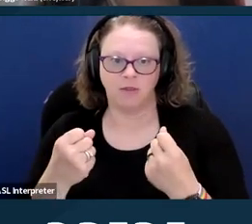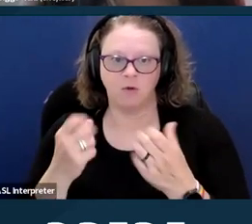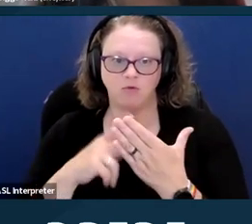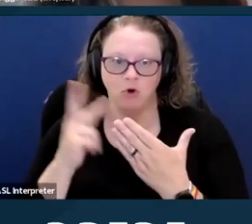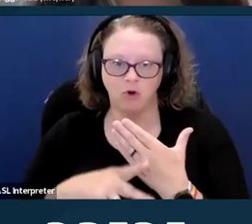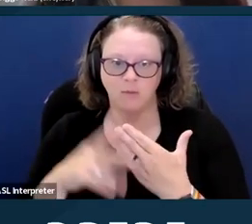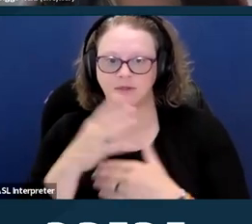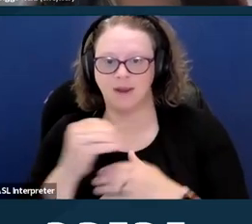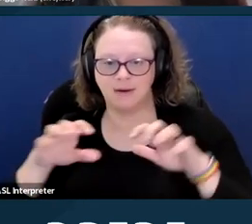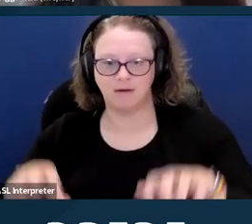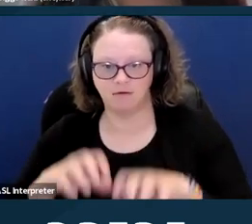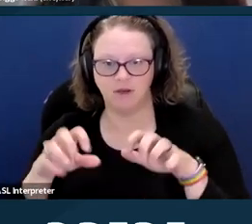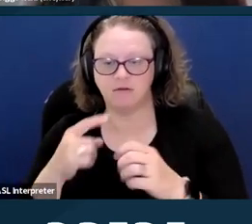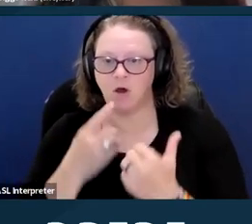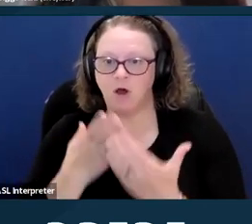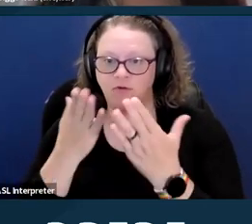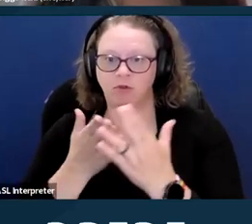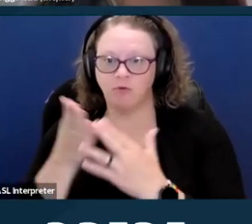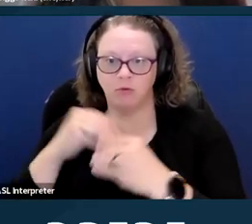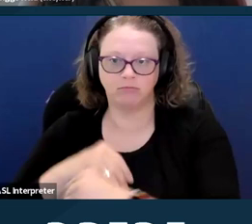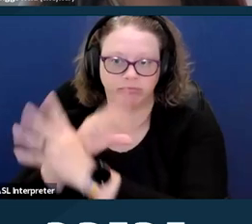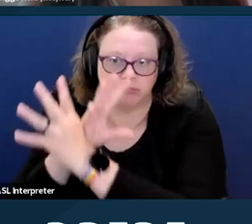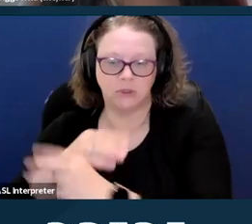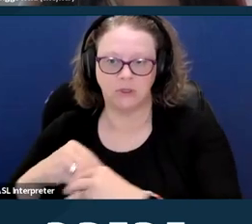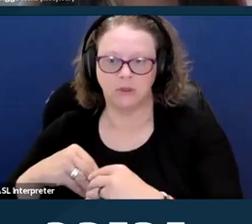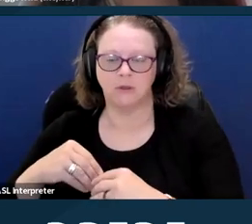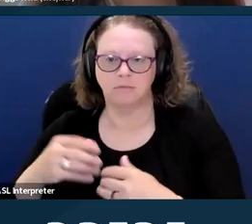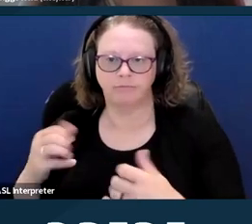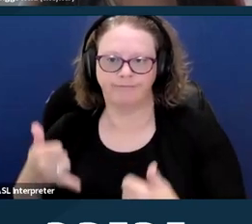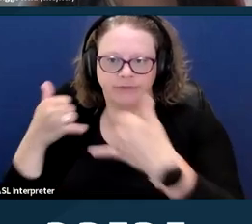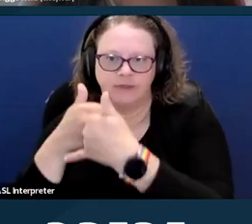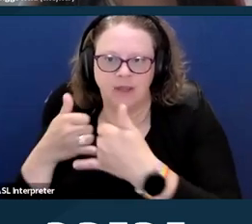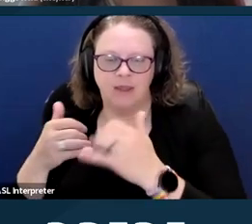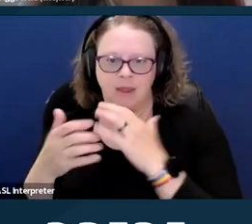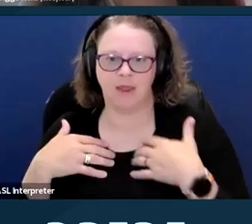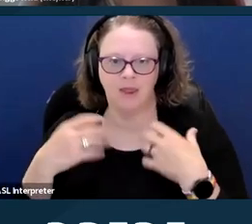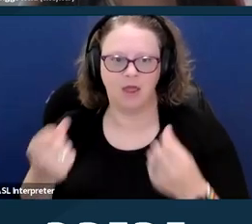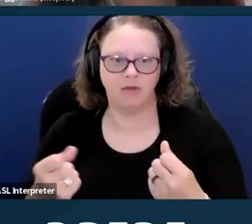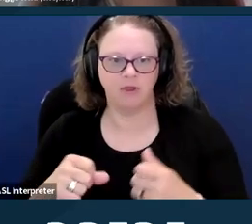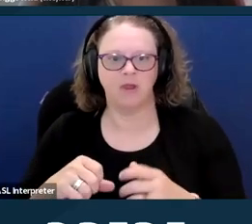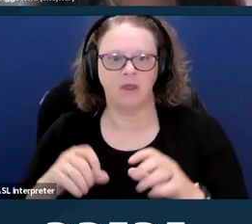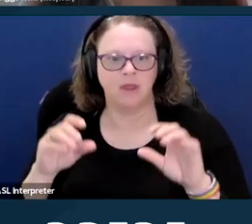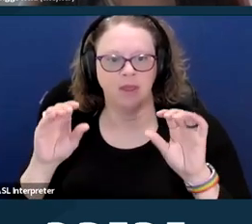accessible to individuals with limited English proficiency and individuals with disabilities.